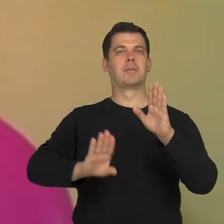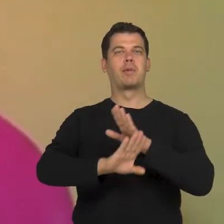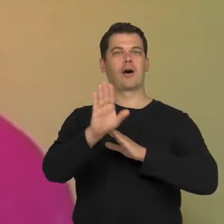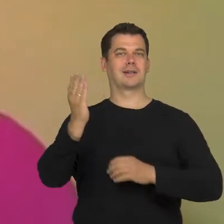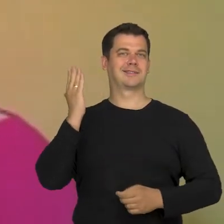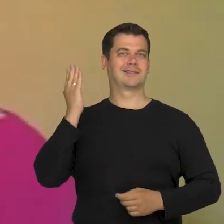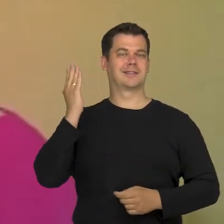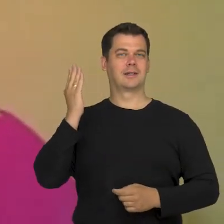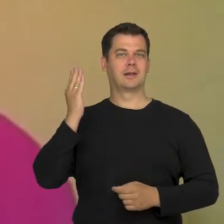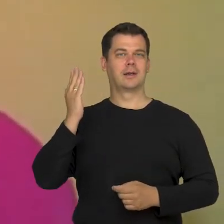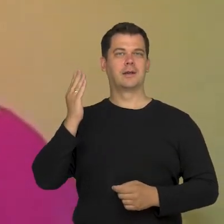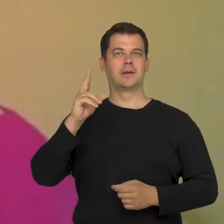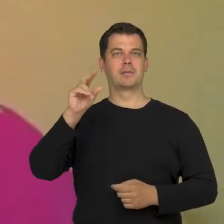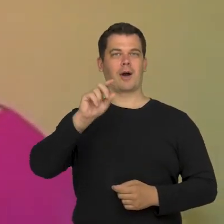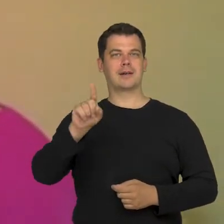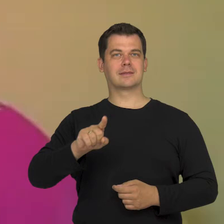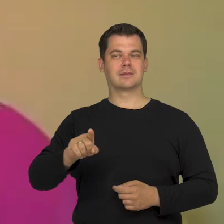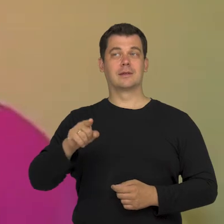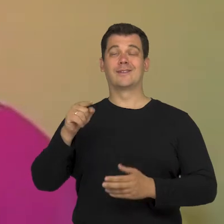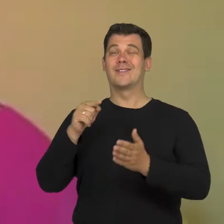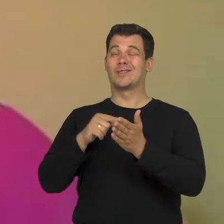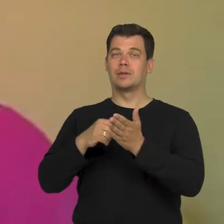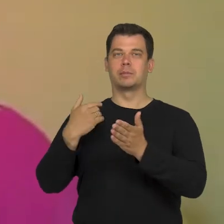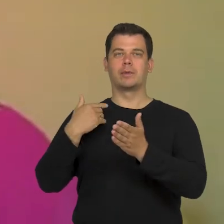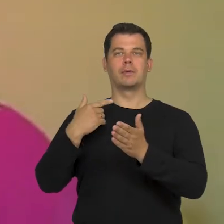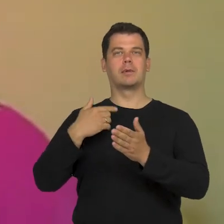when I am able to decide